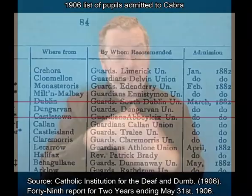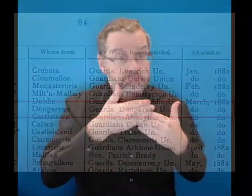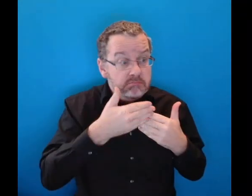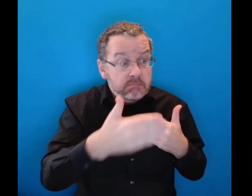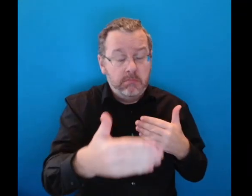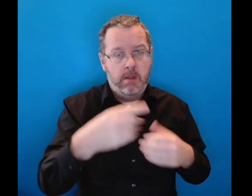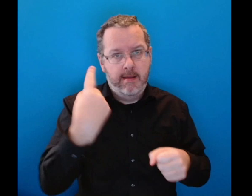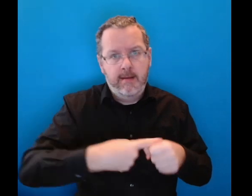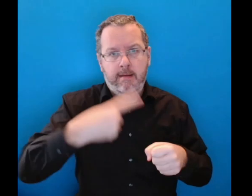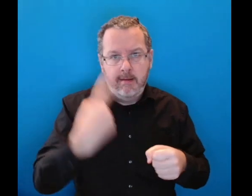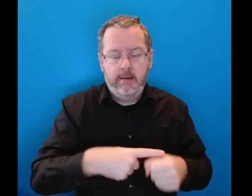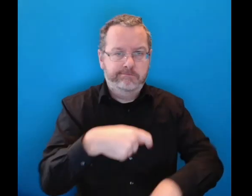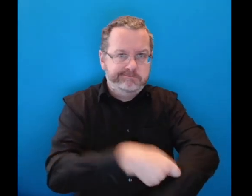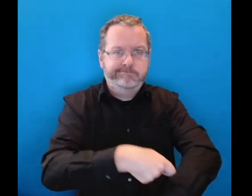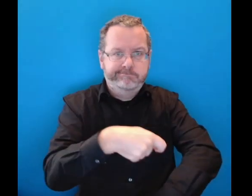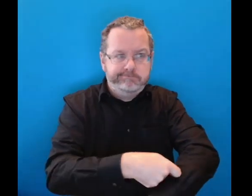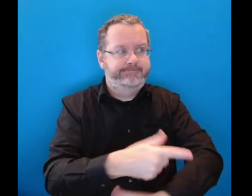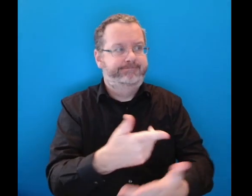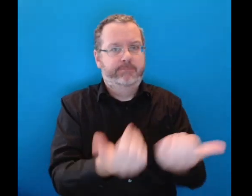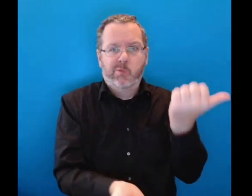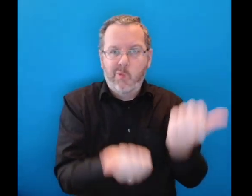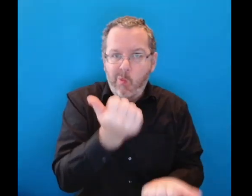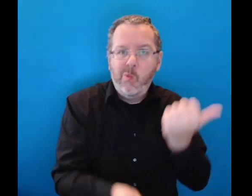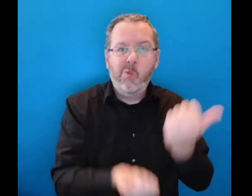Michael became a prolific offender when he returned home,